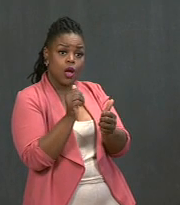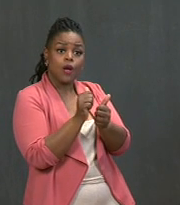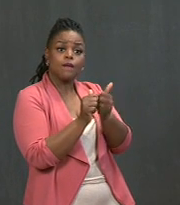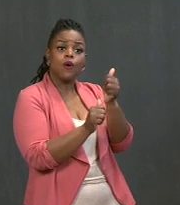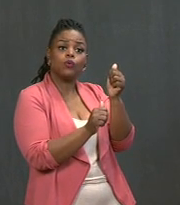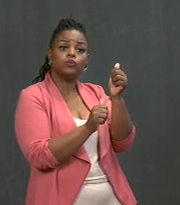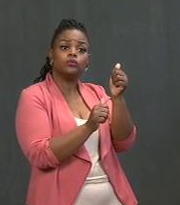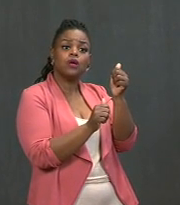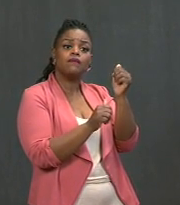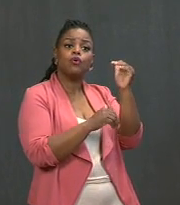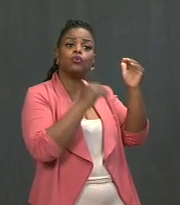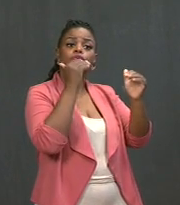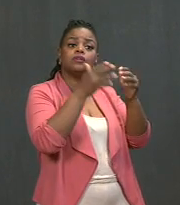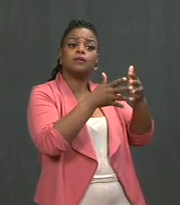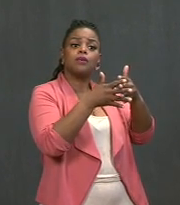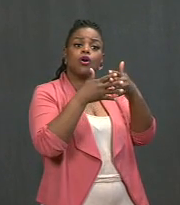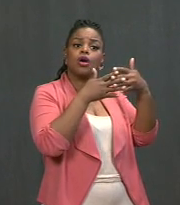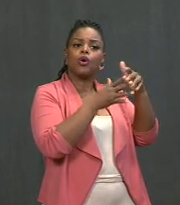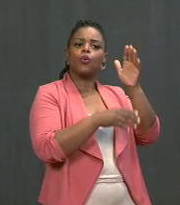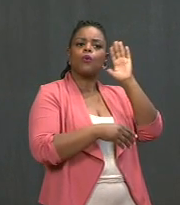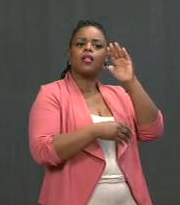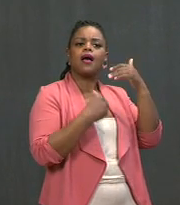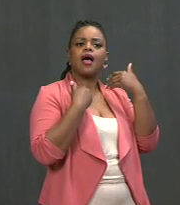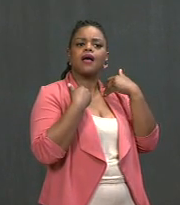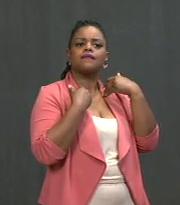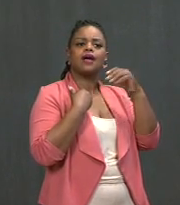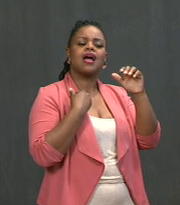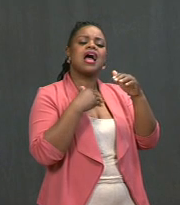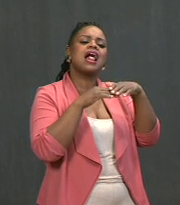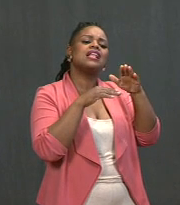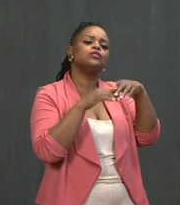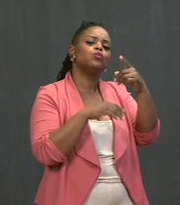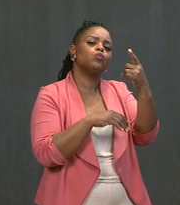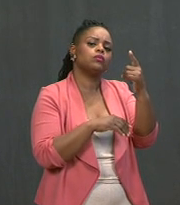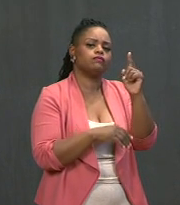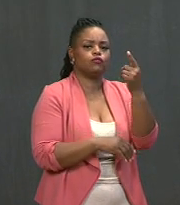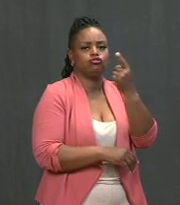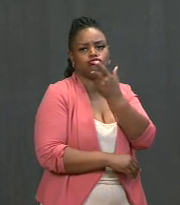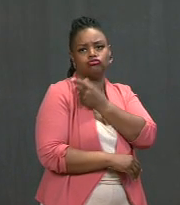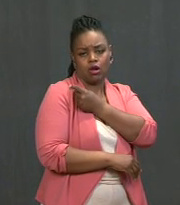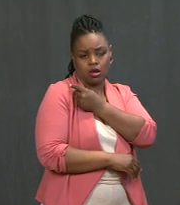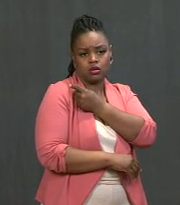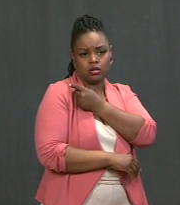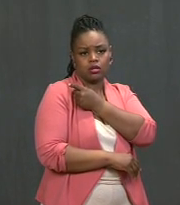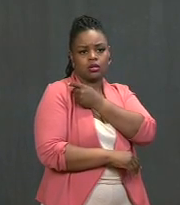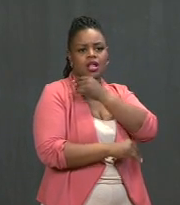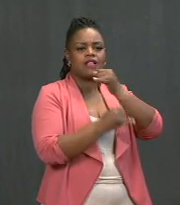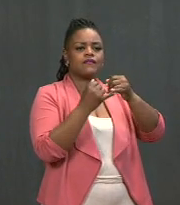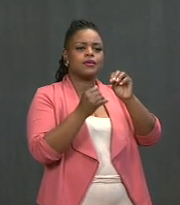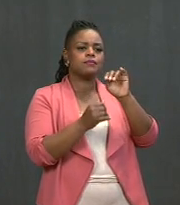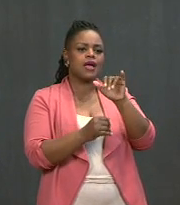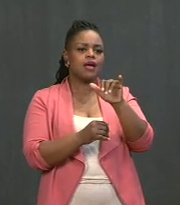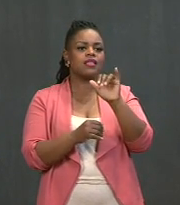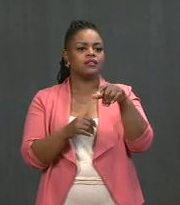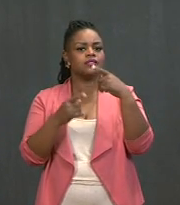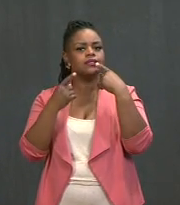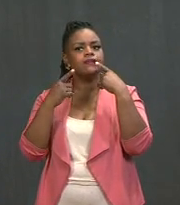will have gotten at least their first shot. That success -- that success is going to save lives